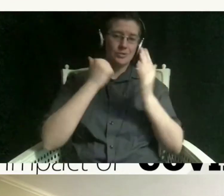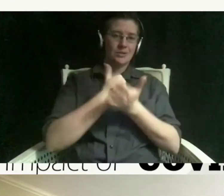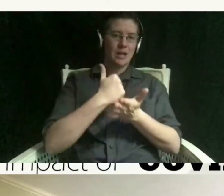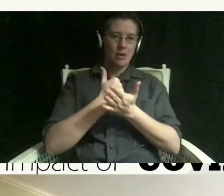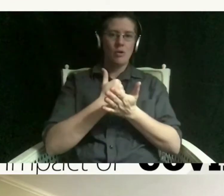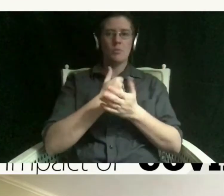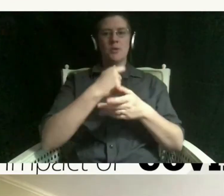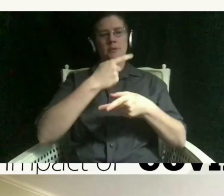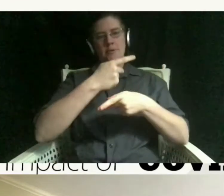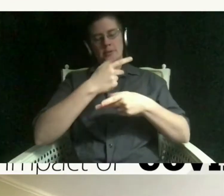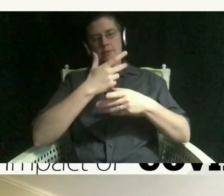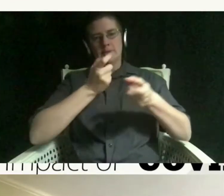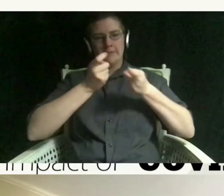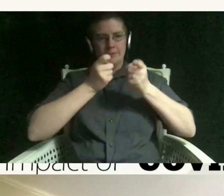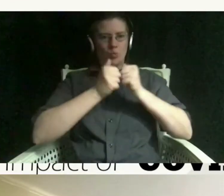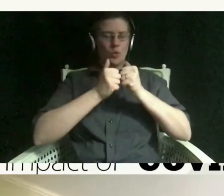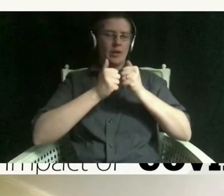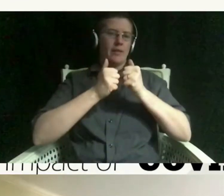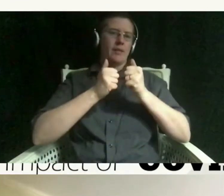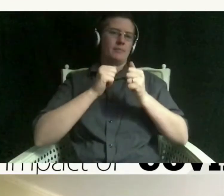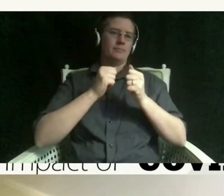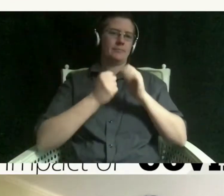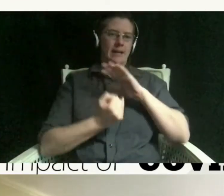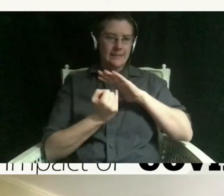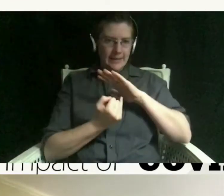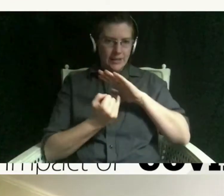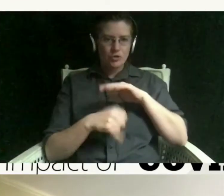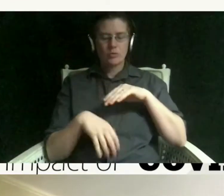and some of the potential depressive symptoms that you might feel during this time period